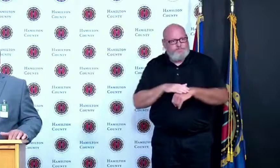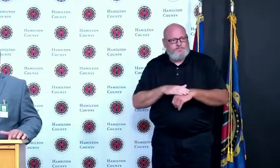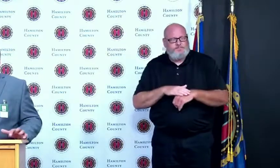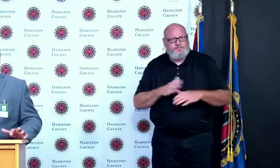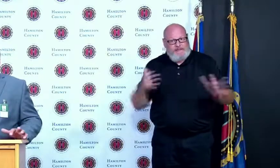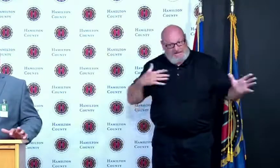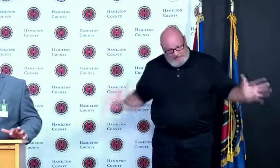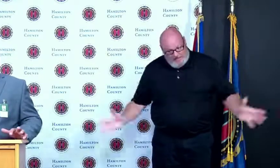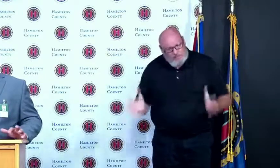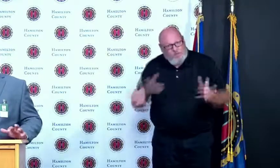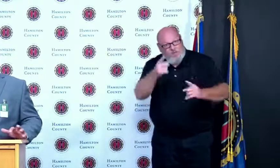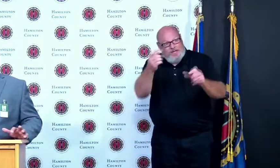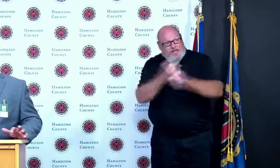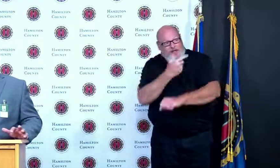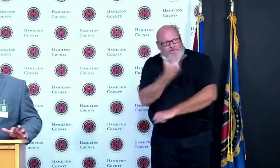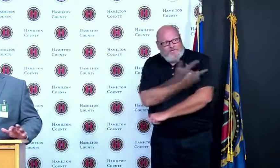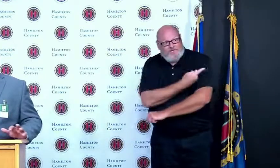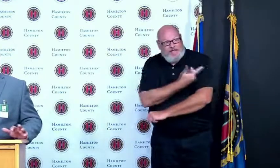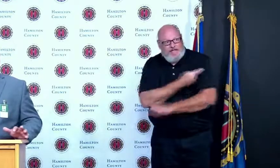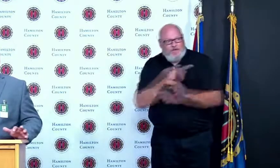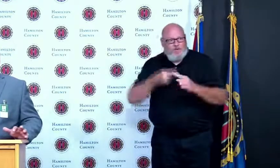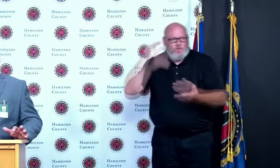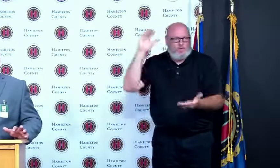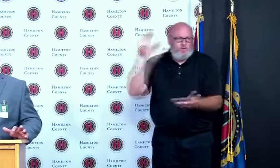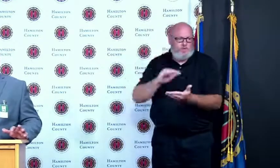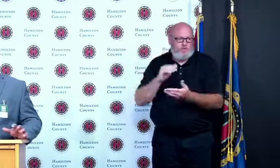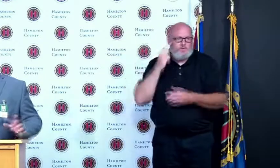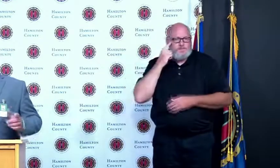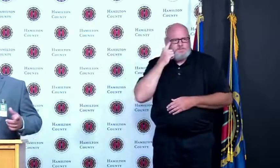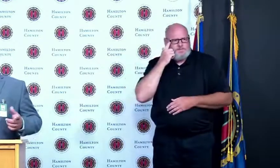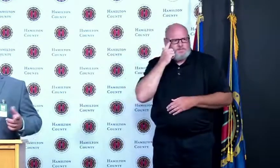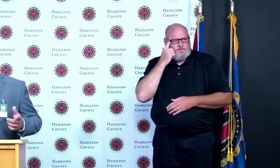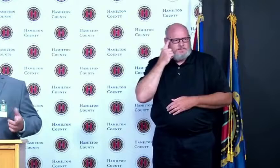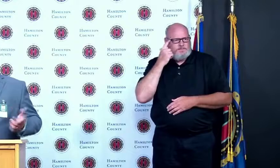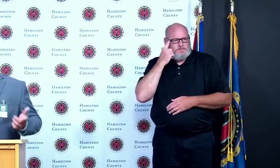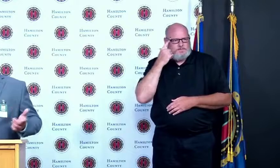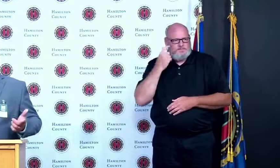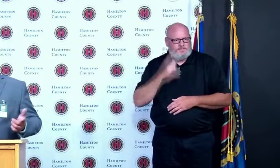it's easy it's available and it's free and who knows you could possibly even win a million